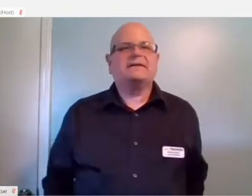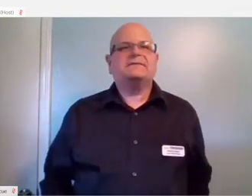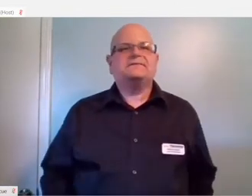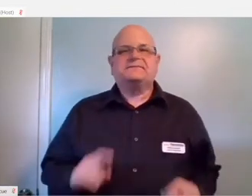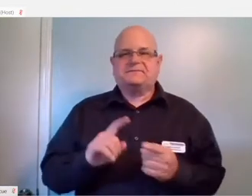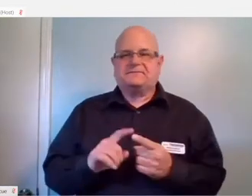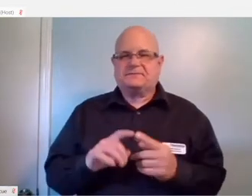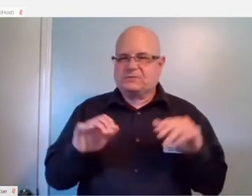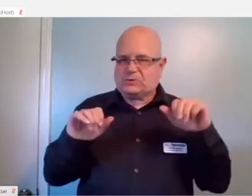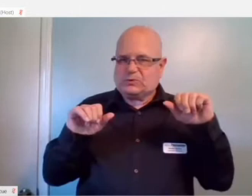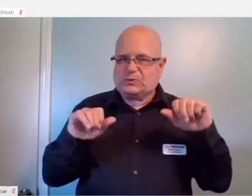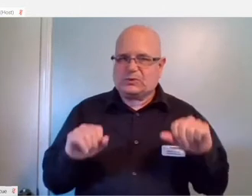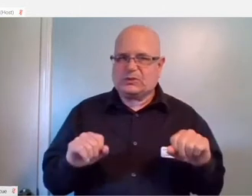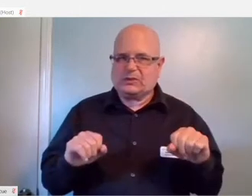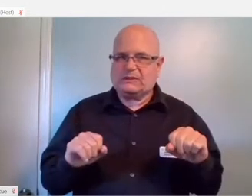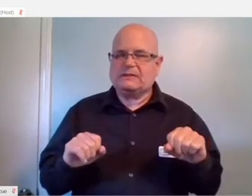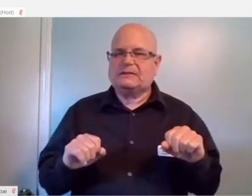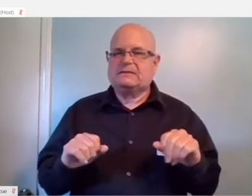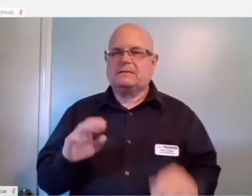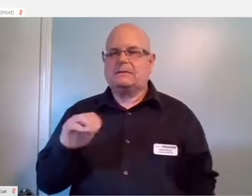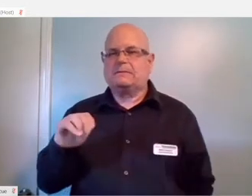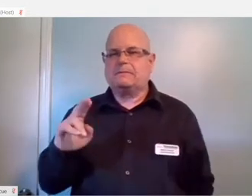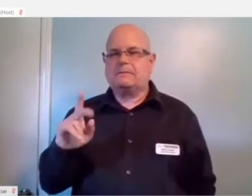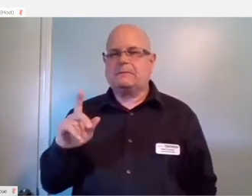You can have multisite control.